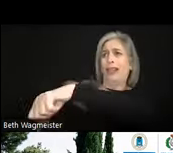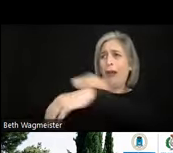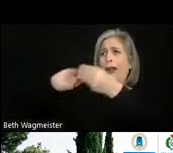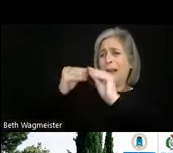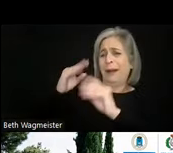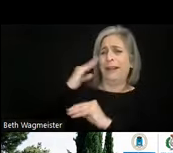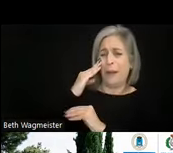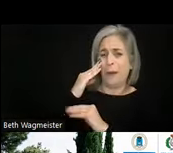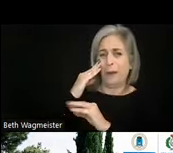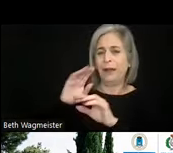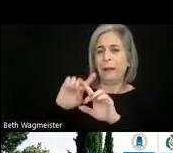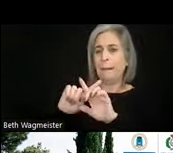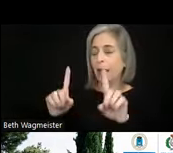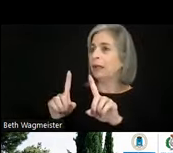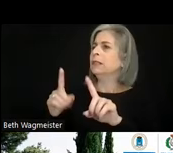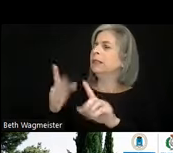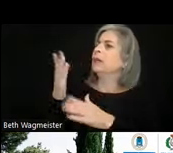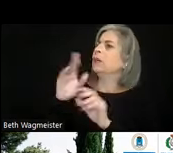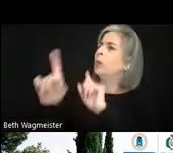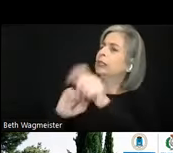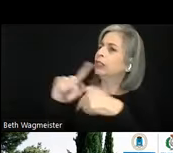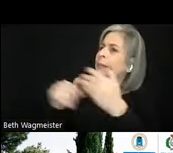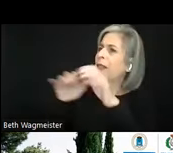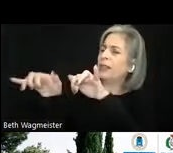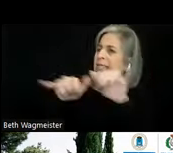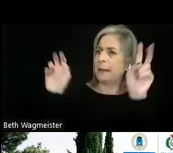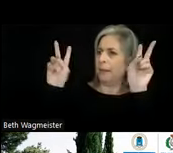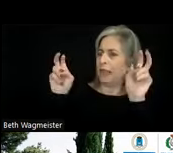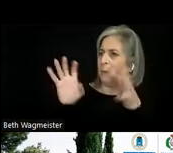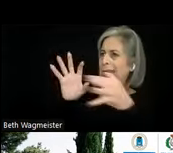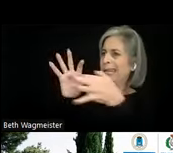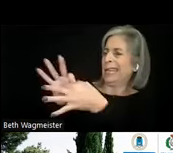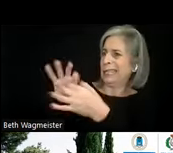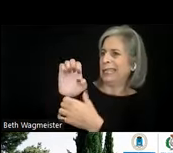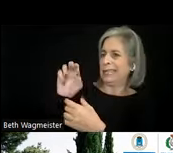And then we have several questions on the same theme, connecting the EN standard to the European